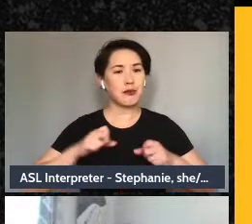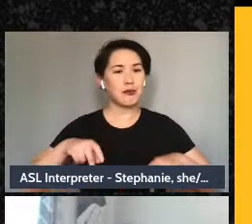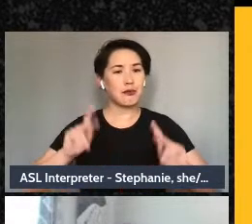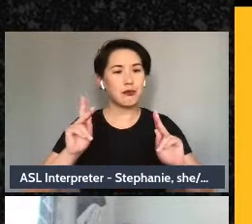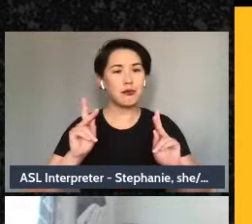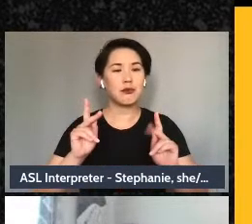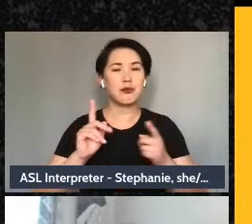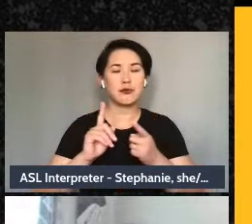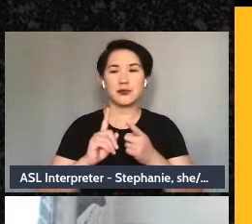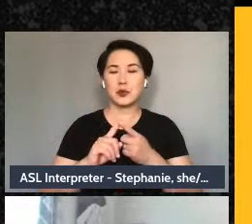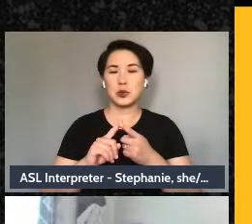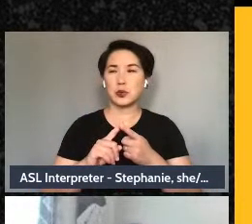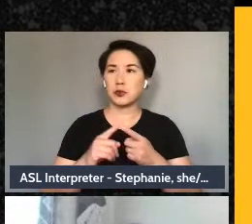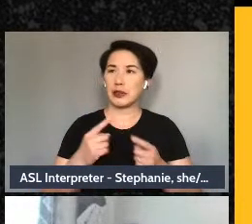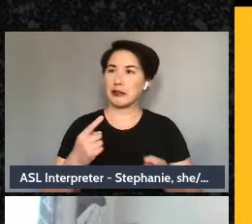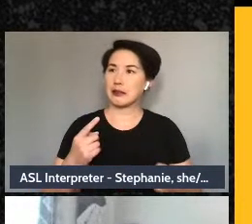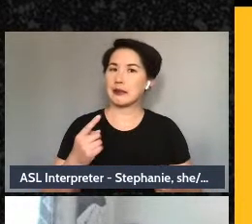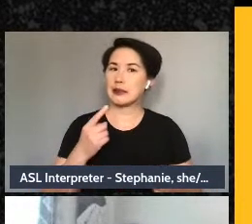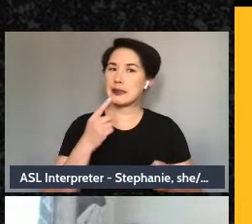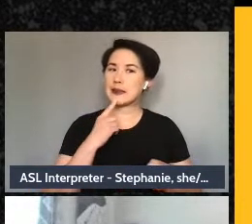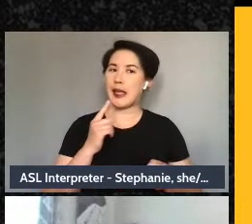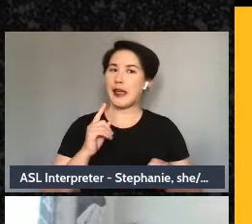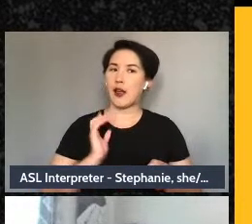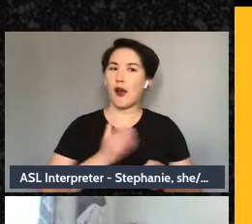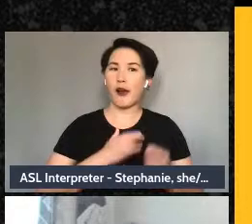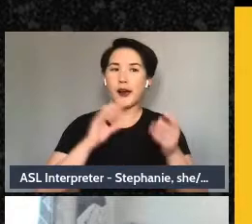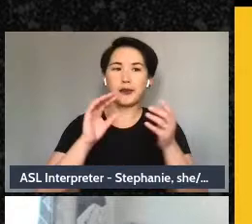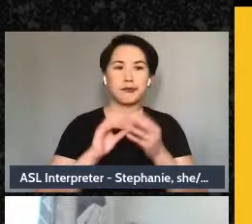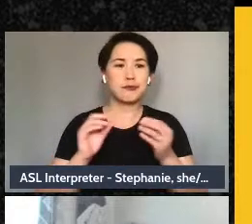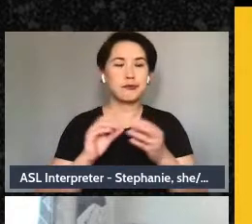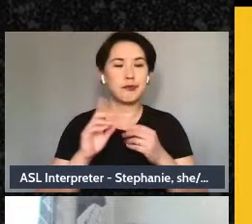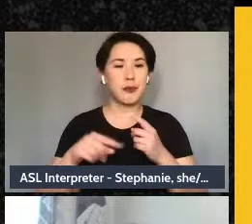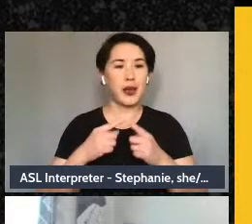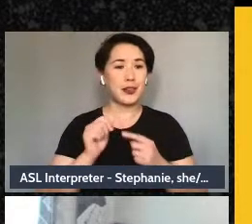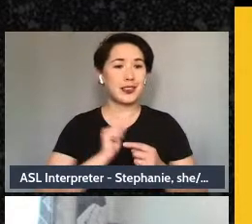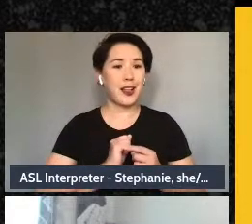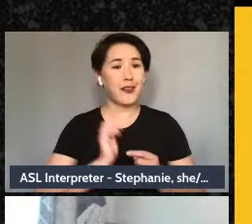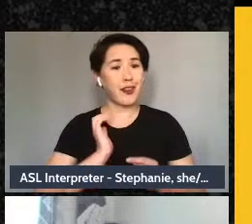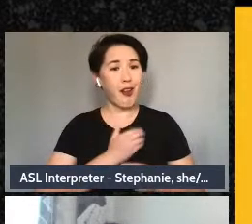say what we have to say about ourselves and tell our own stories next slide.